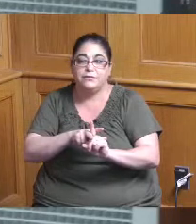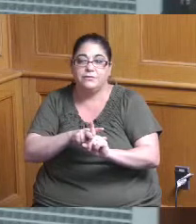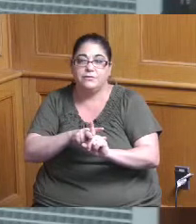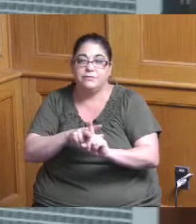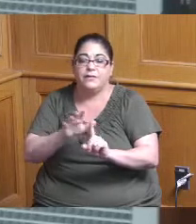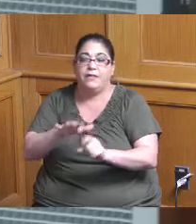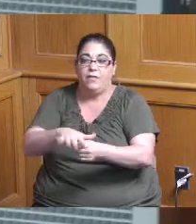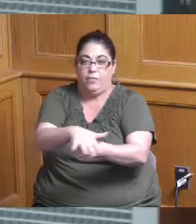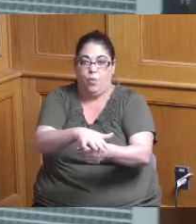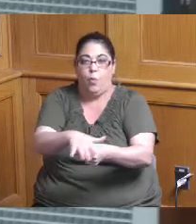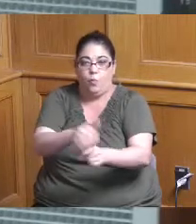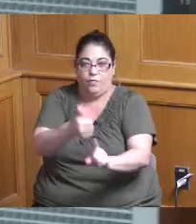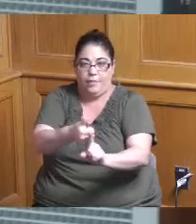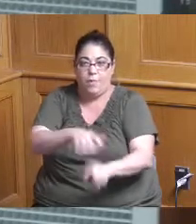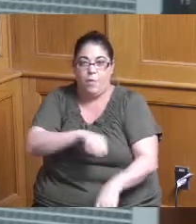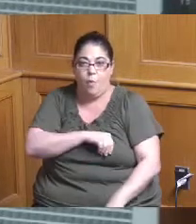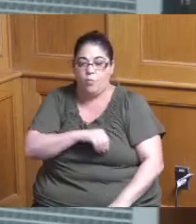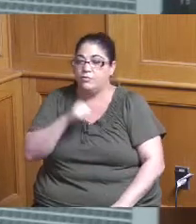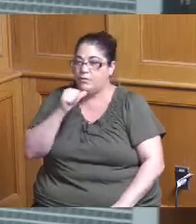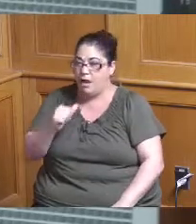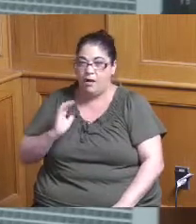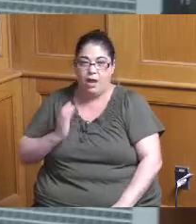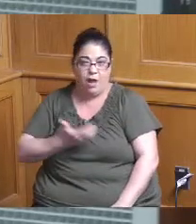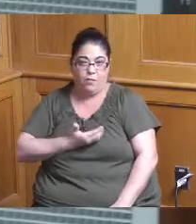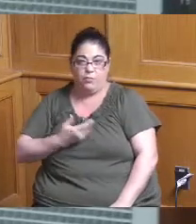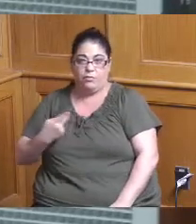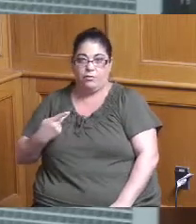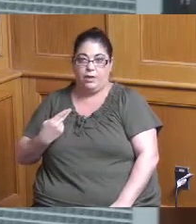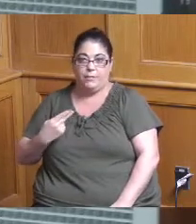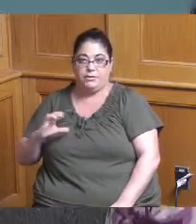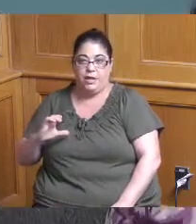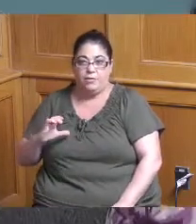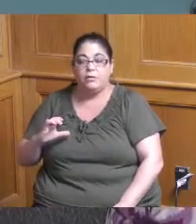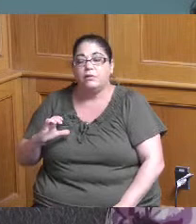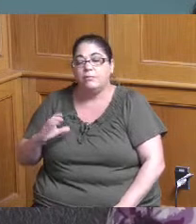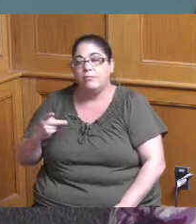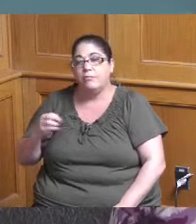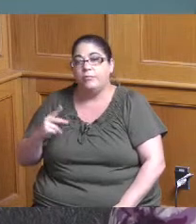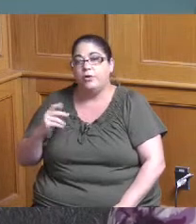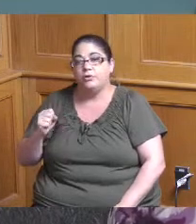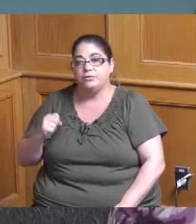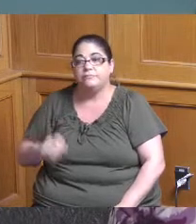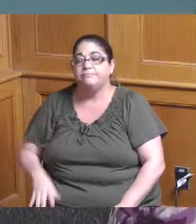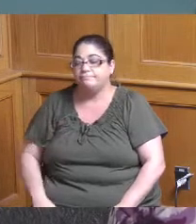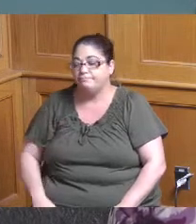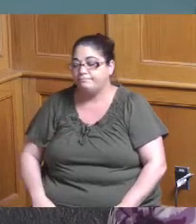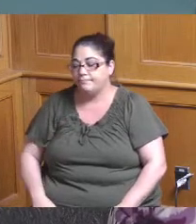not Hamilton County parks okay just want to make sure that the next question that I had